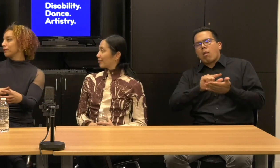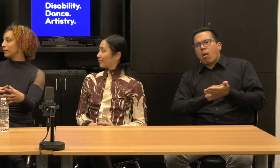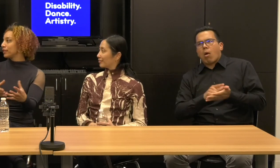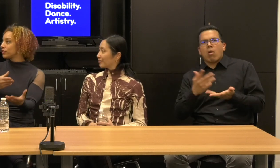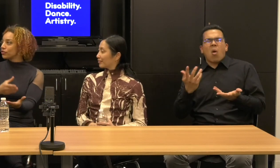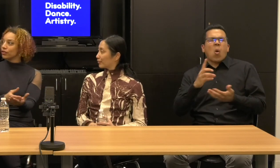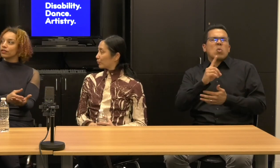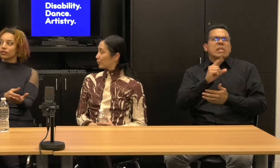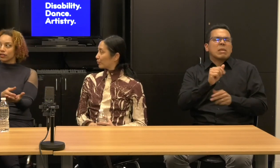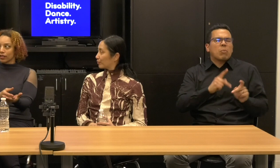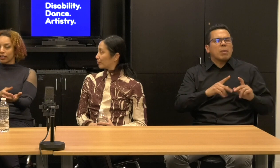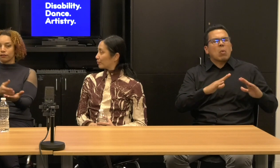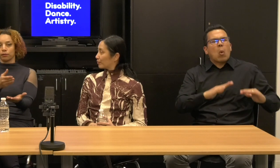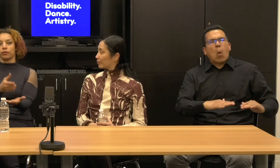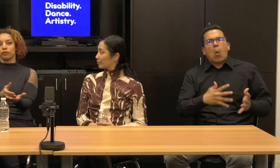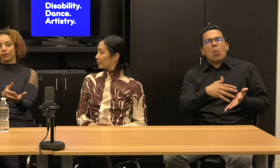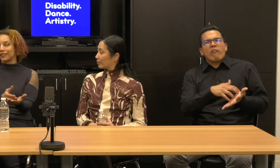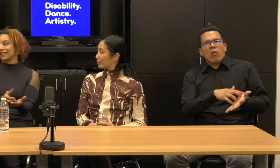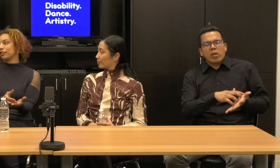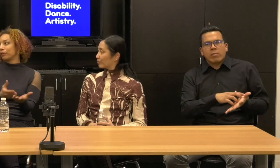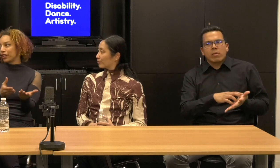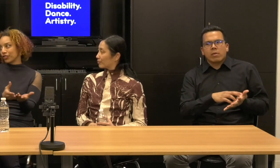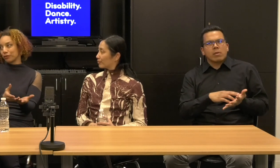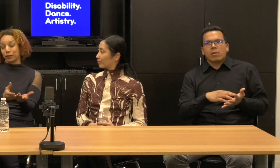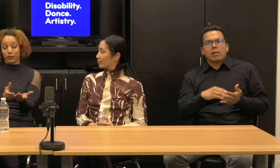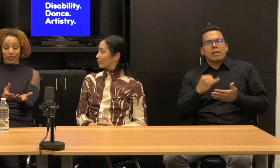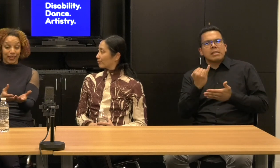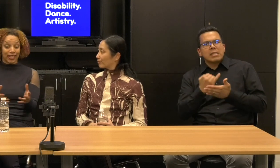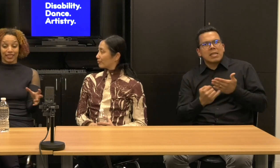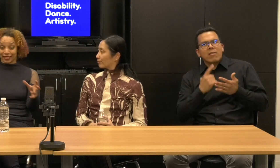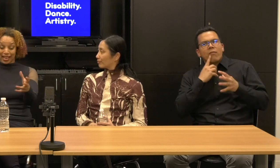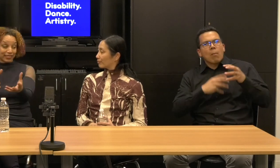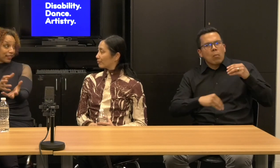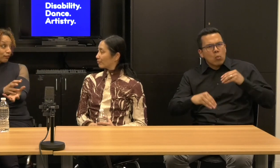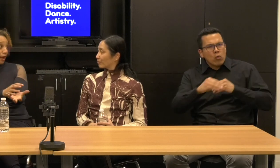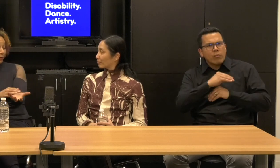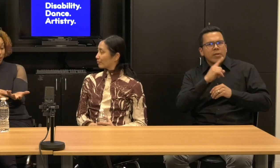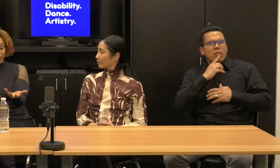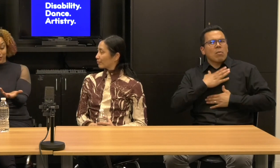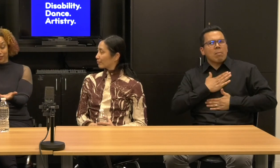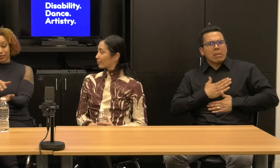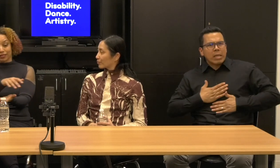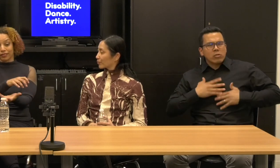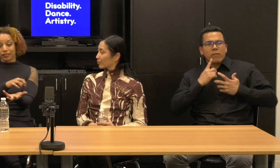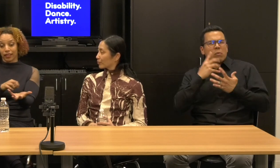But these students designed for movement and pleasure and beauty. So that's how the ramp came into existence.